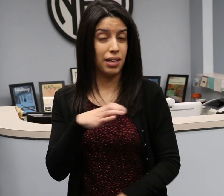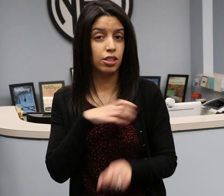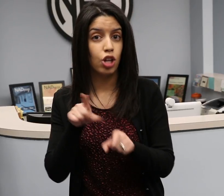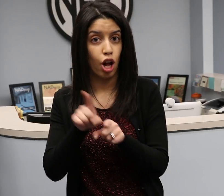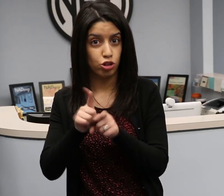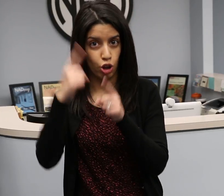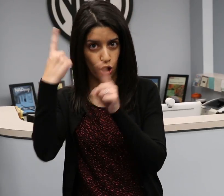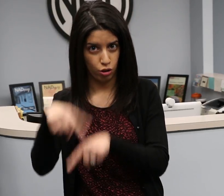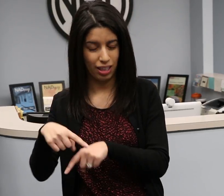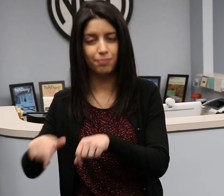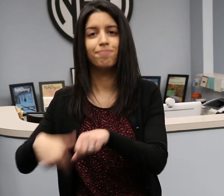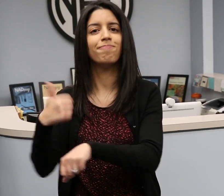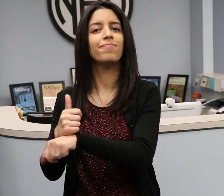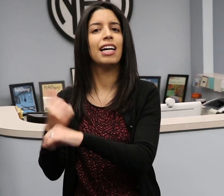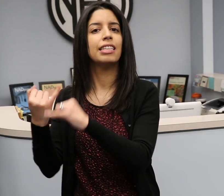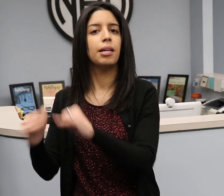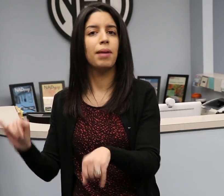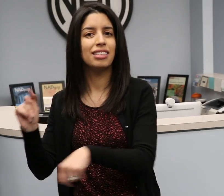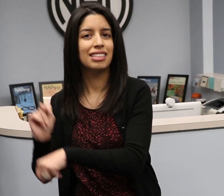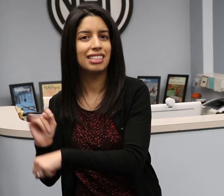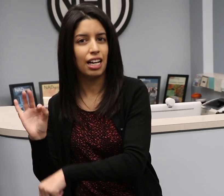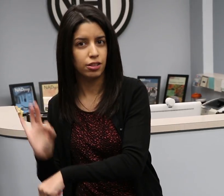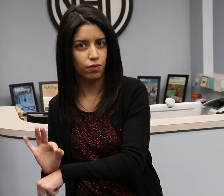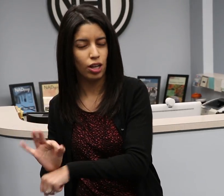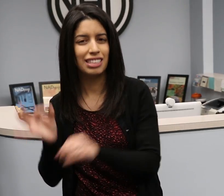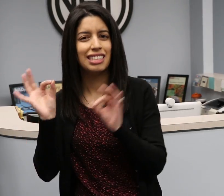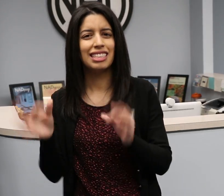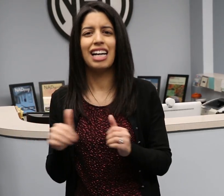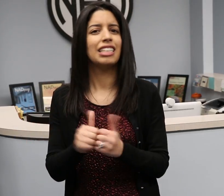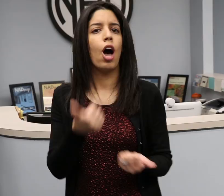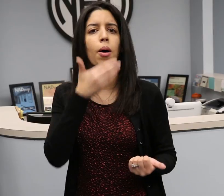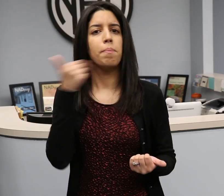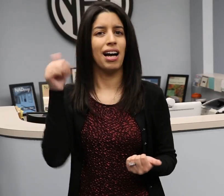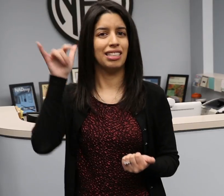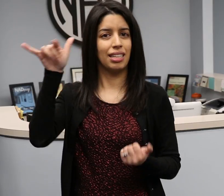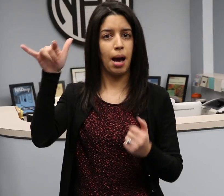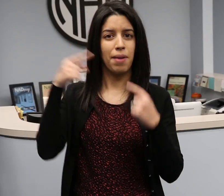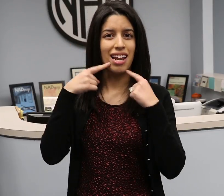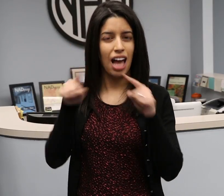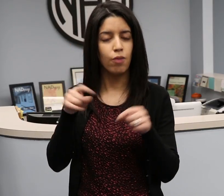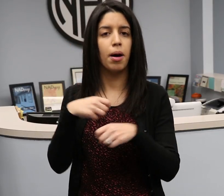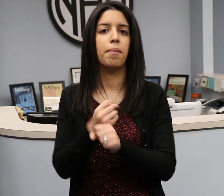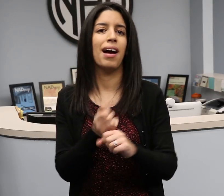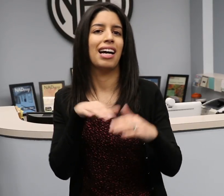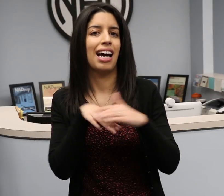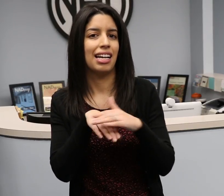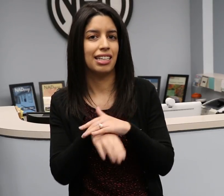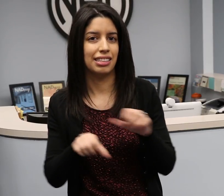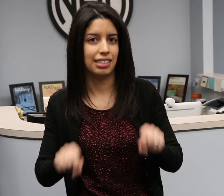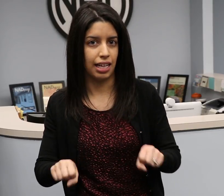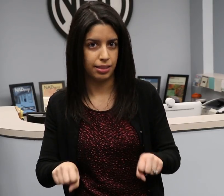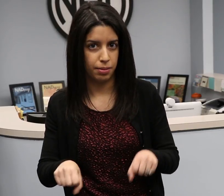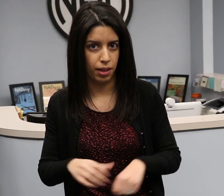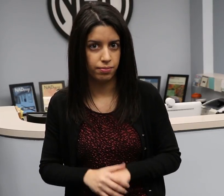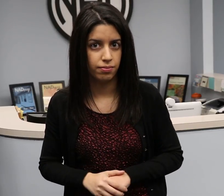The committee also agreed to establish an independent task force to determine how to achieve accessible cabin announcements.